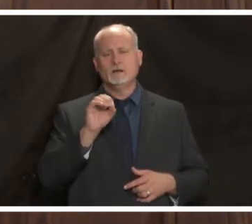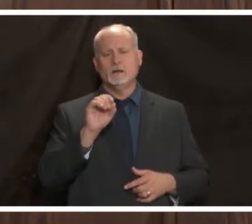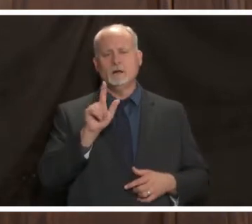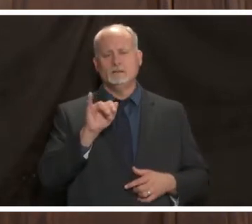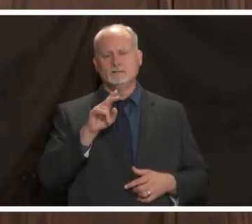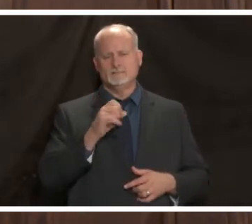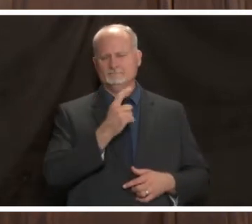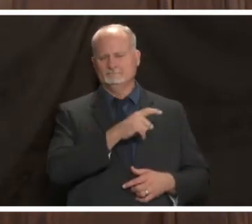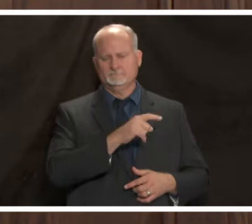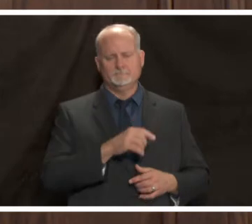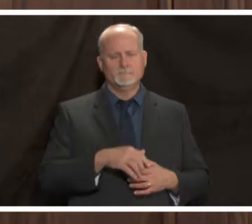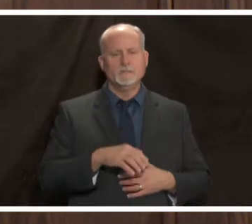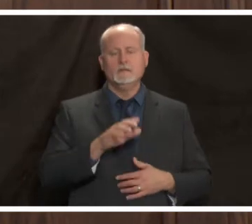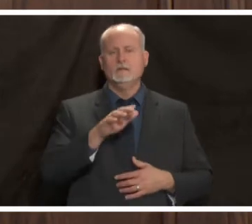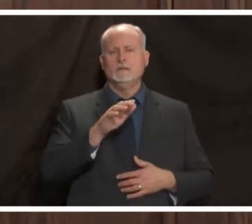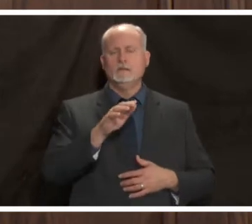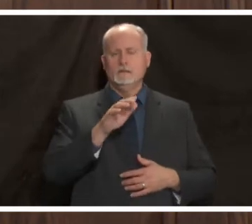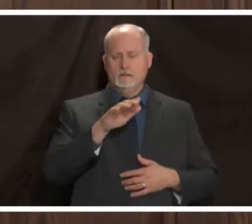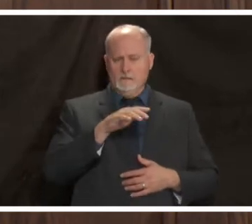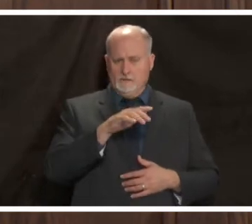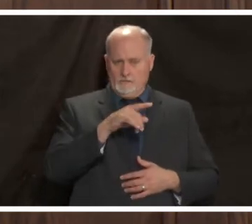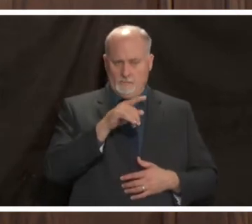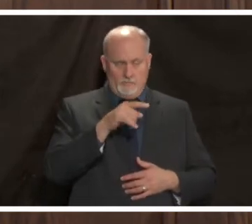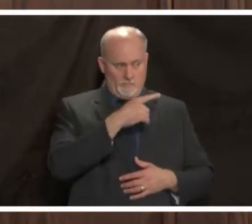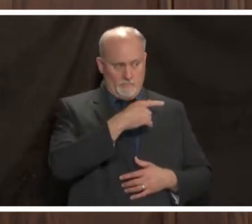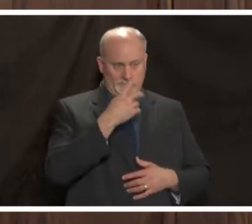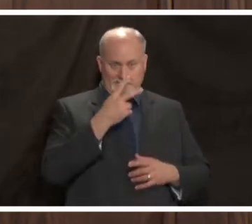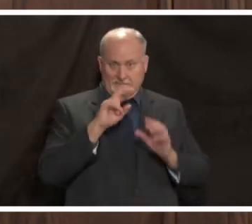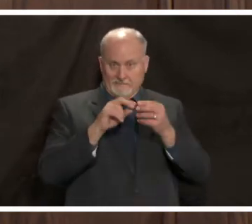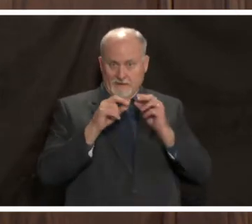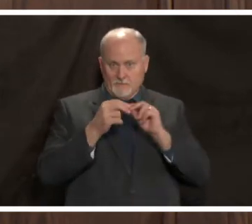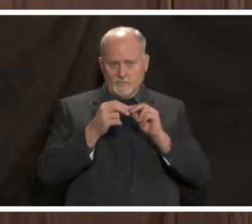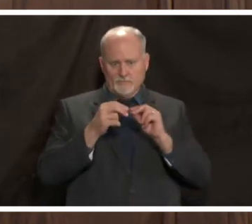dr saag just to ask you you're seeing the numbers you've seen the numbers for jefferson county